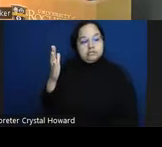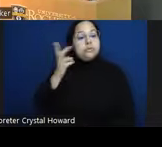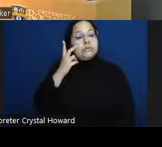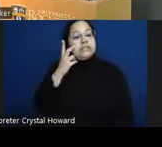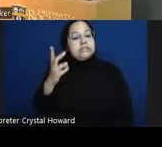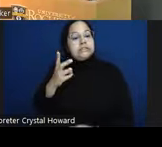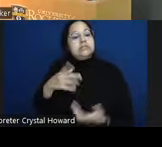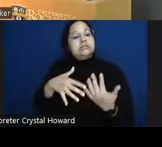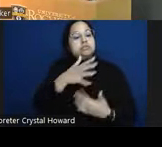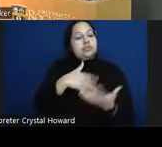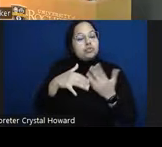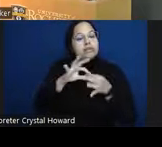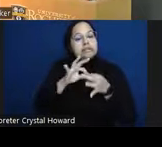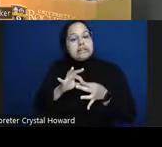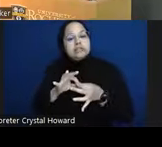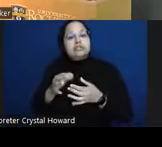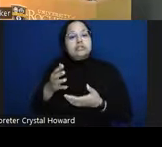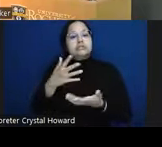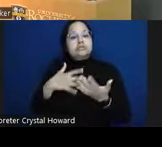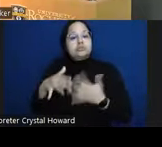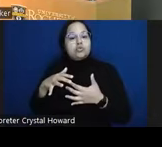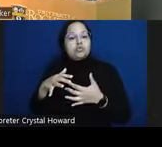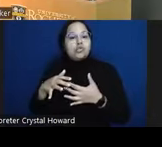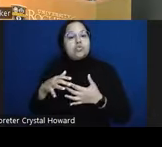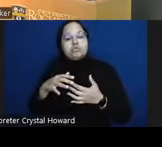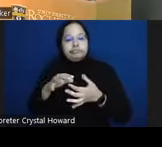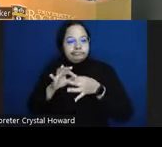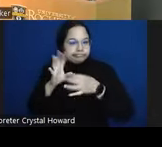belonging is associated with suicide ideation um one of the bigger theories that looks at this is